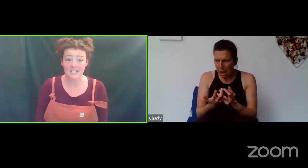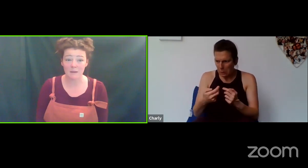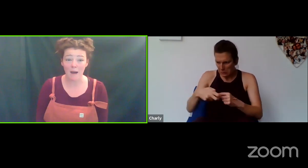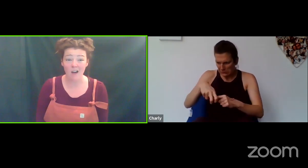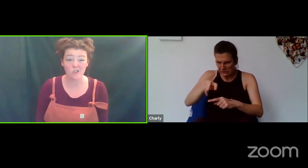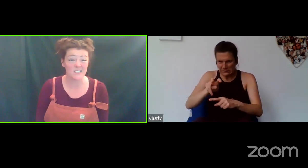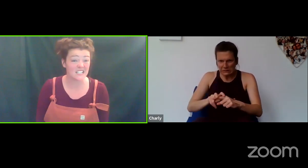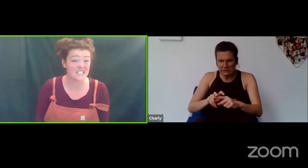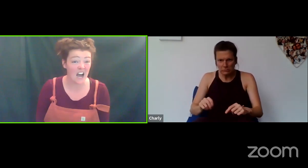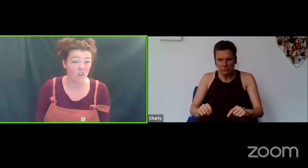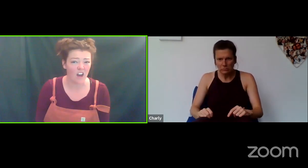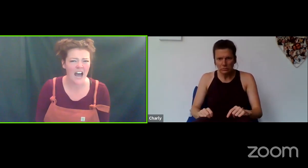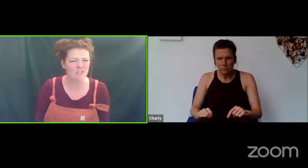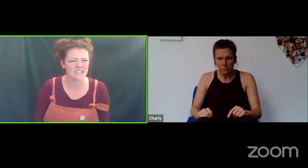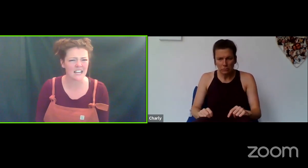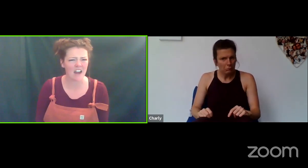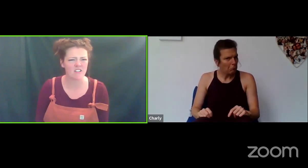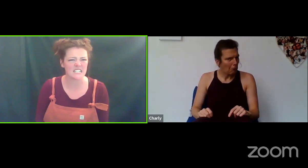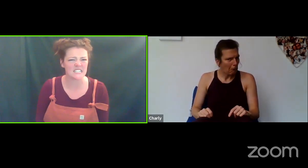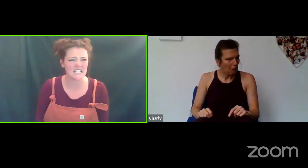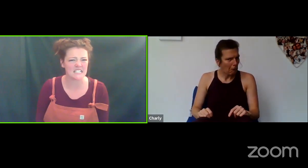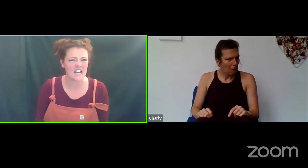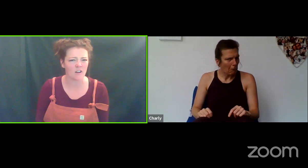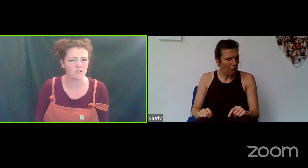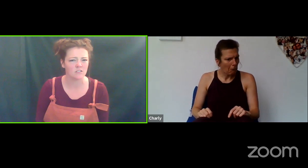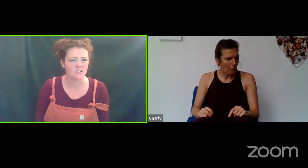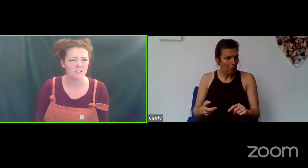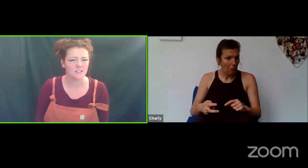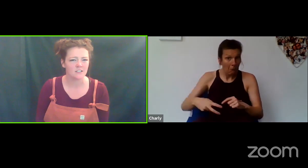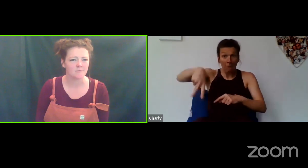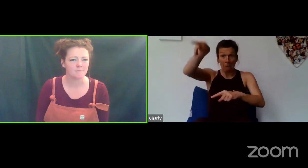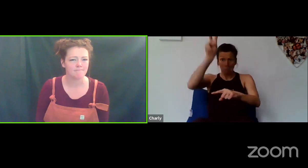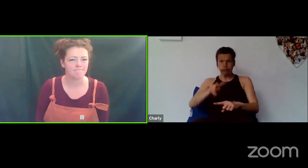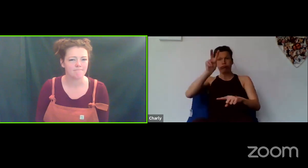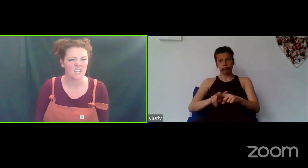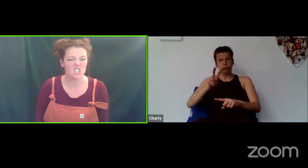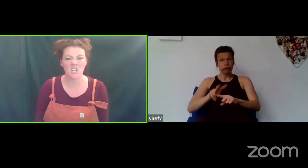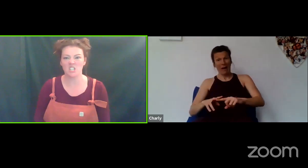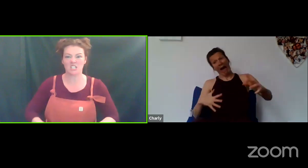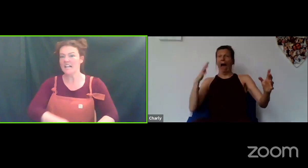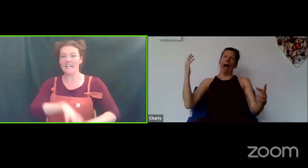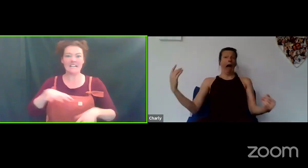think about how you sit down. How does that character sit down? Do they just leap